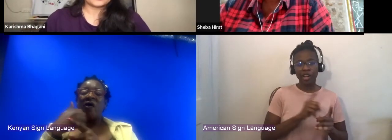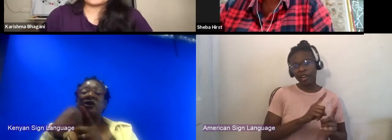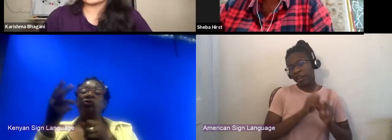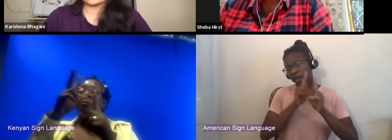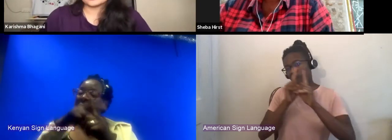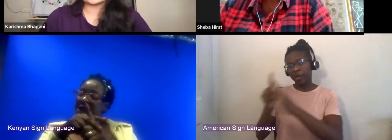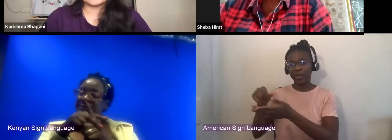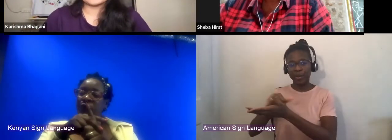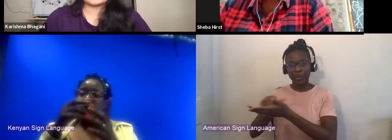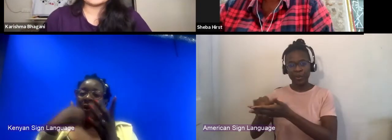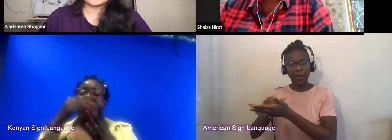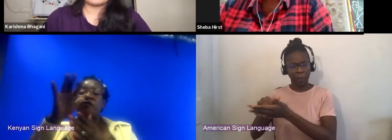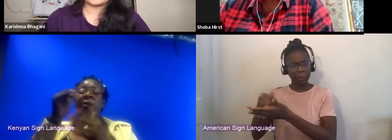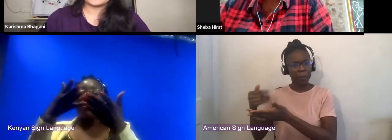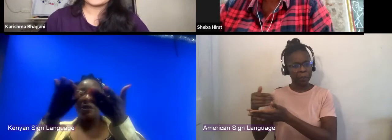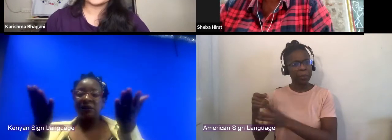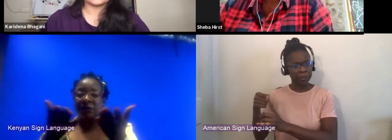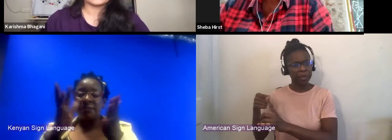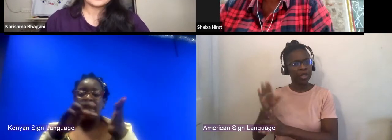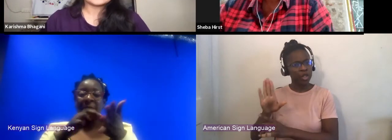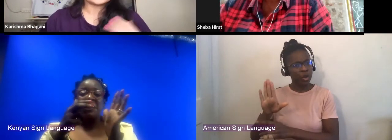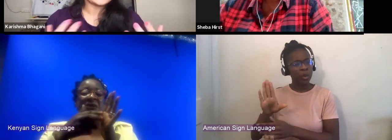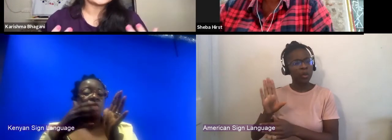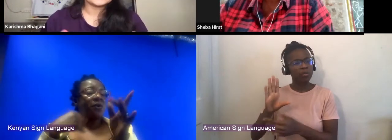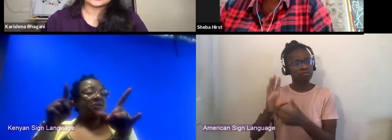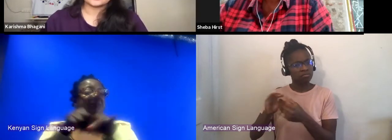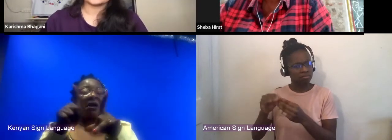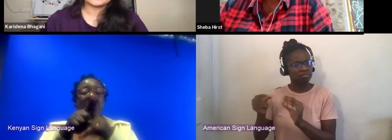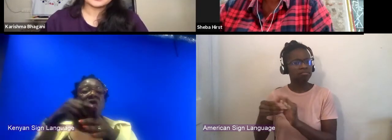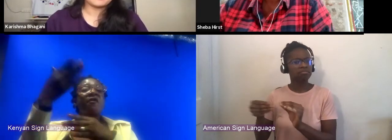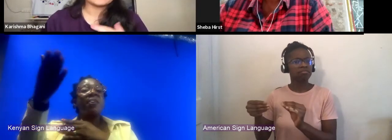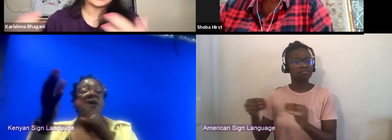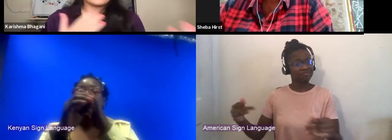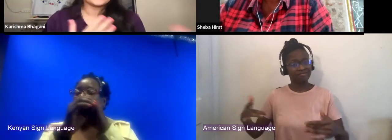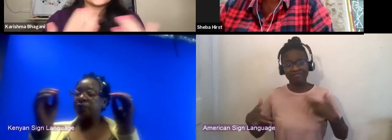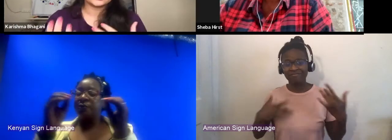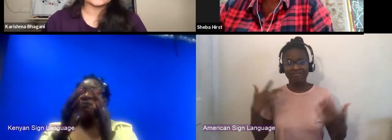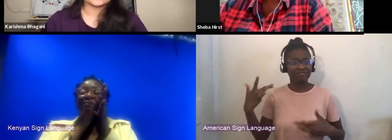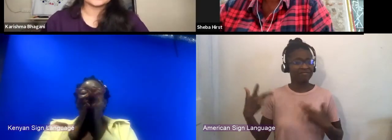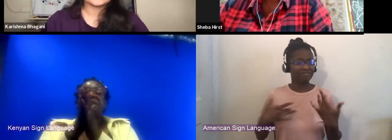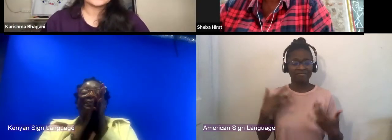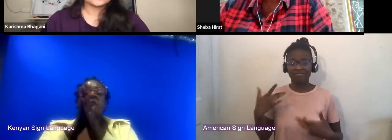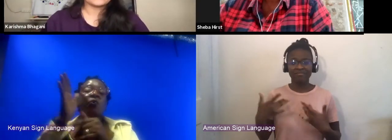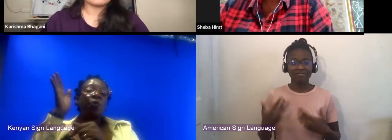which may not necessarily be the same over there. So it's exciting to hear you speak about how that exchange was,